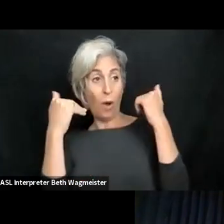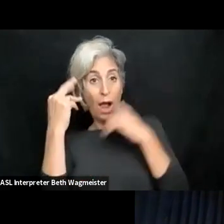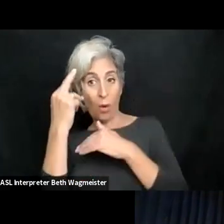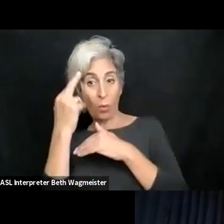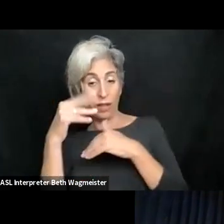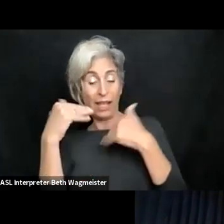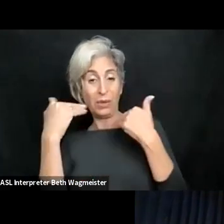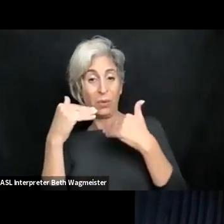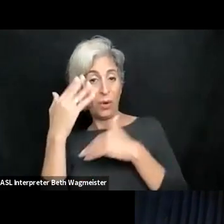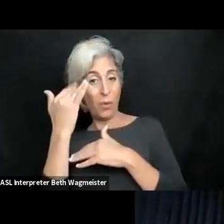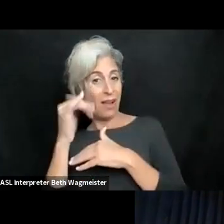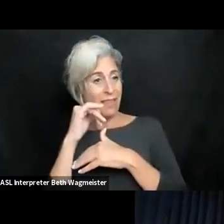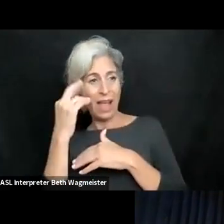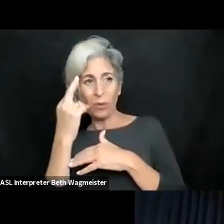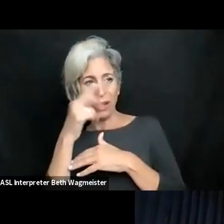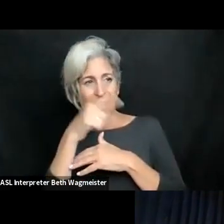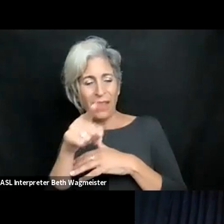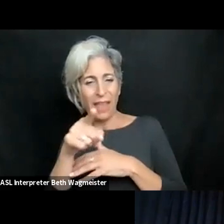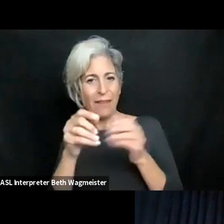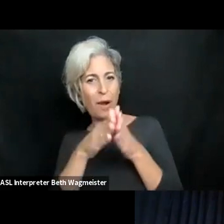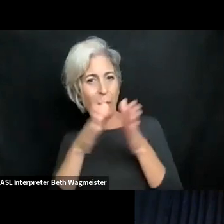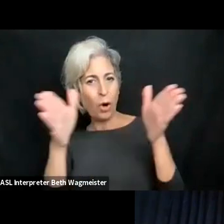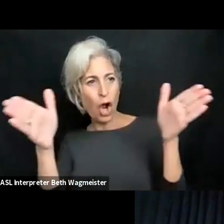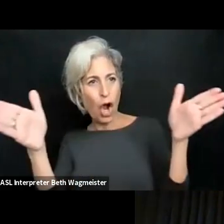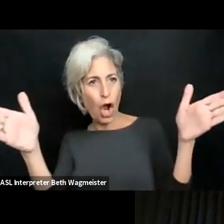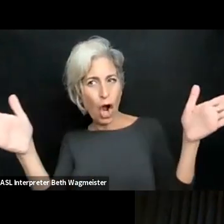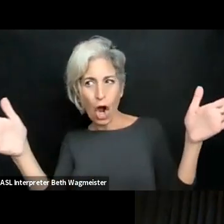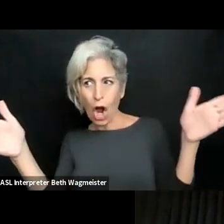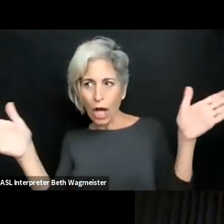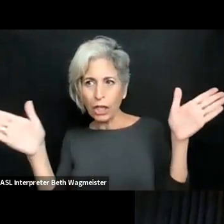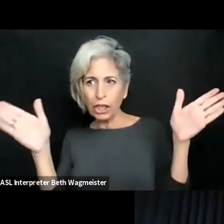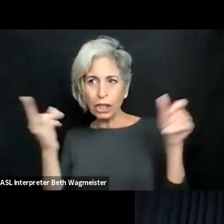track, they would always tell me this class in particular is an